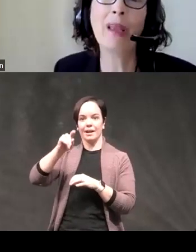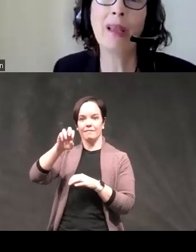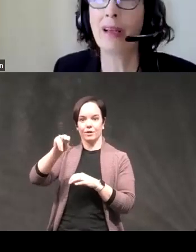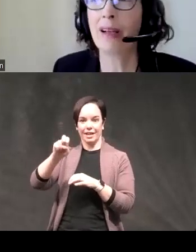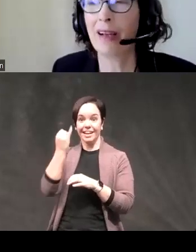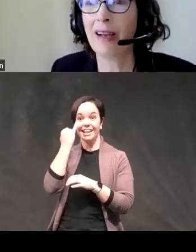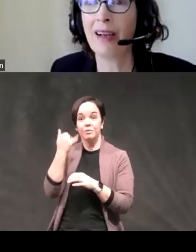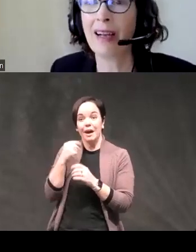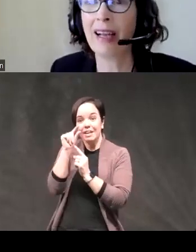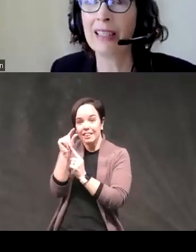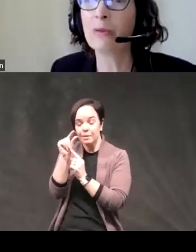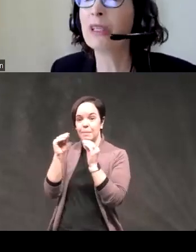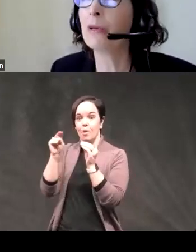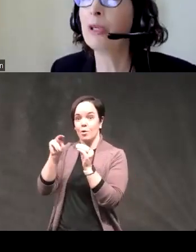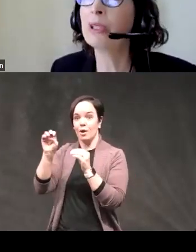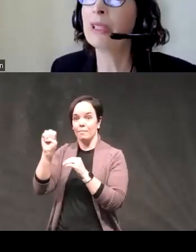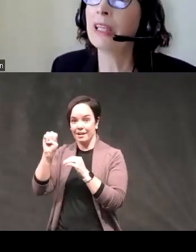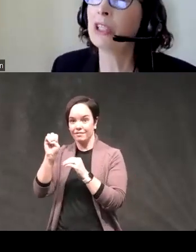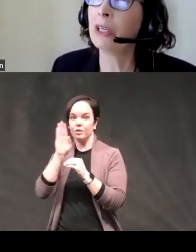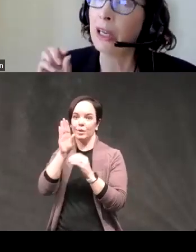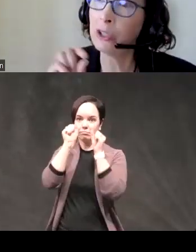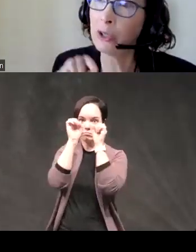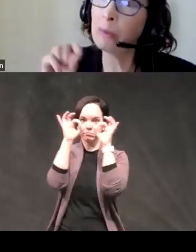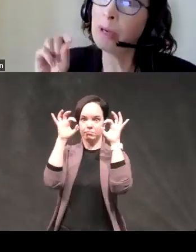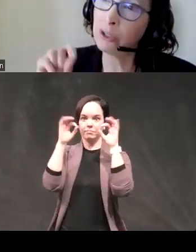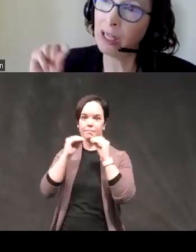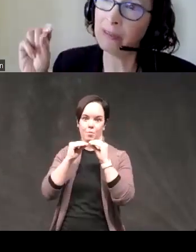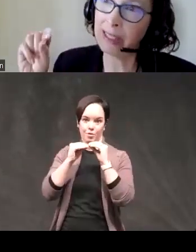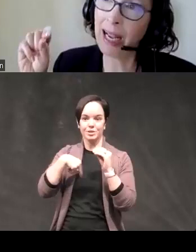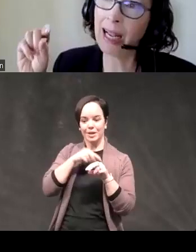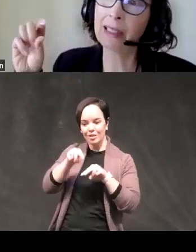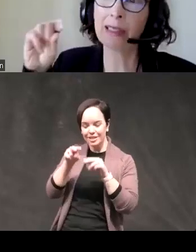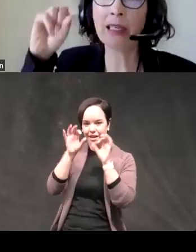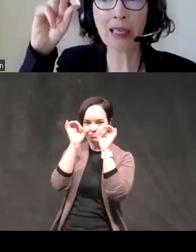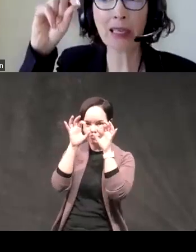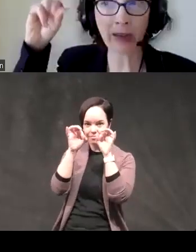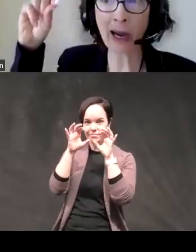um uh and so we looked at pupil dilation on trial by trial of the task is an index of how